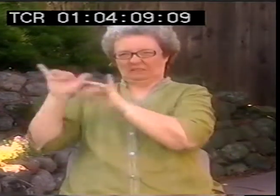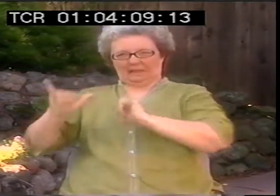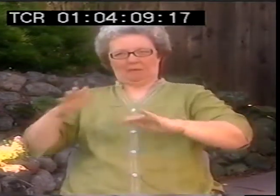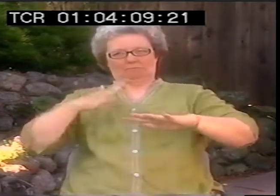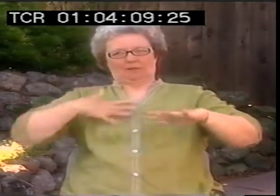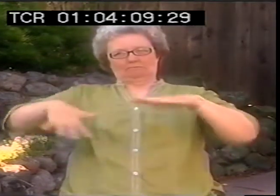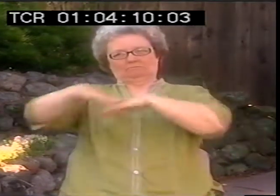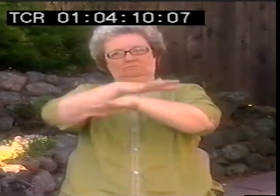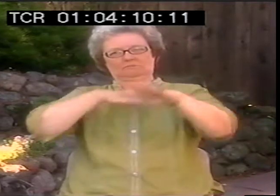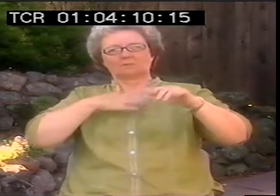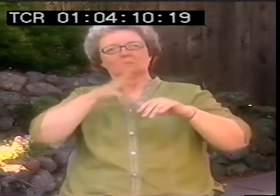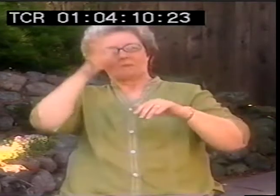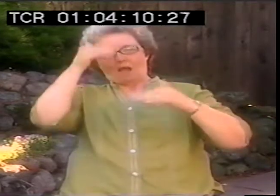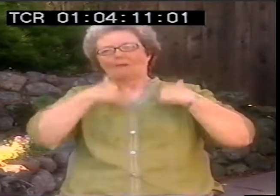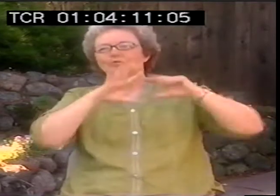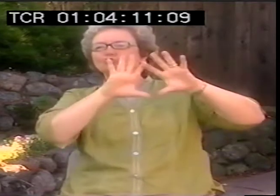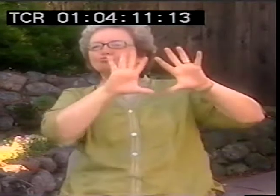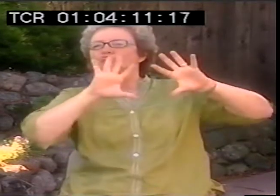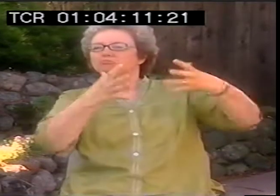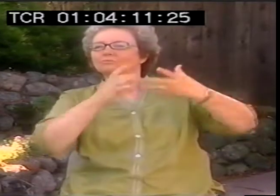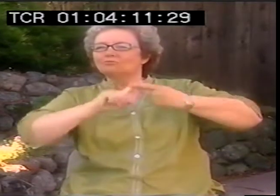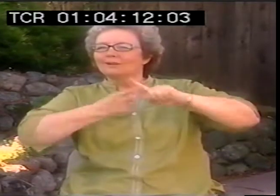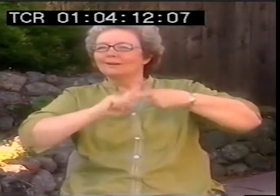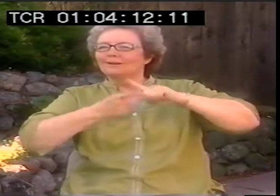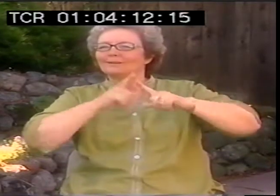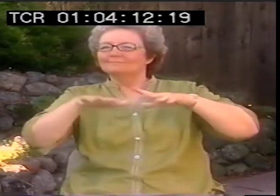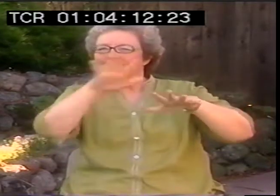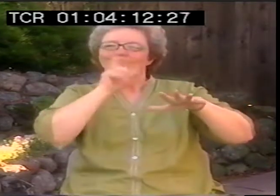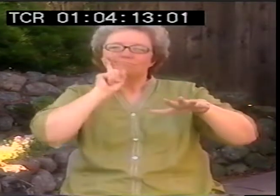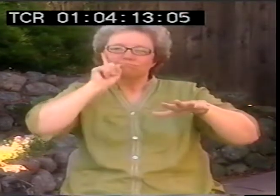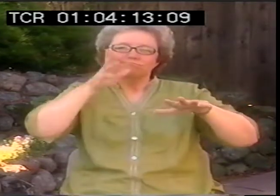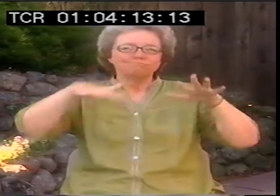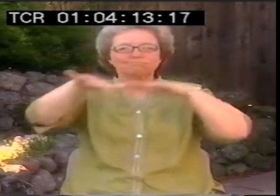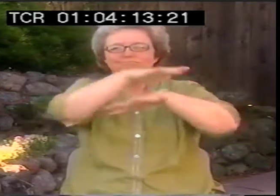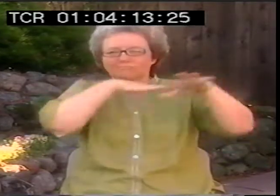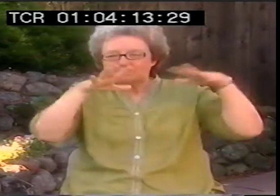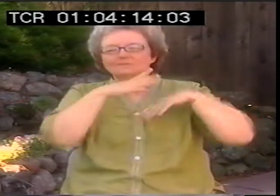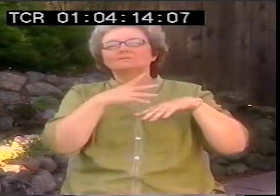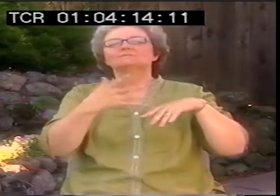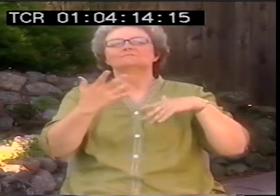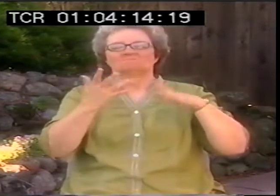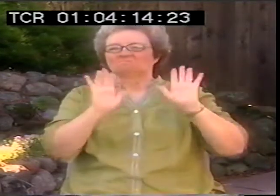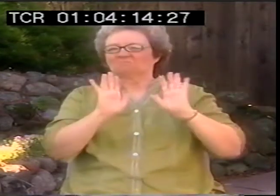So that was the environment I grew up in, a lot of friends who were deaf, everybody around me was deaf.